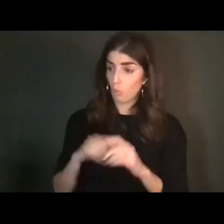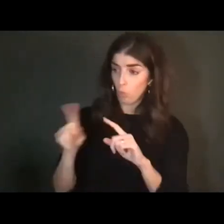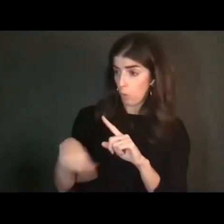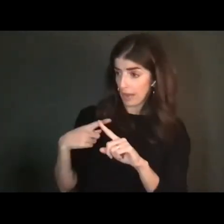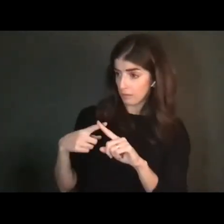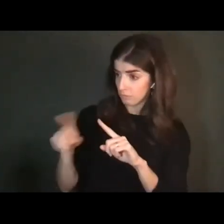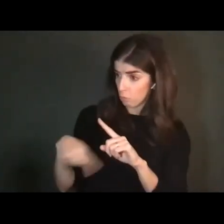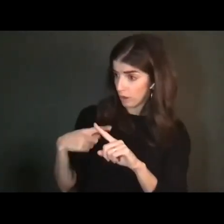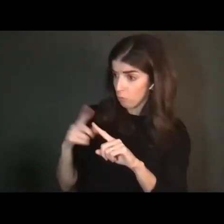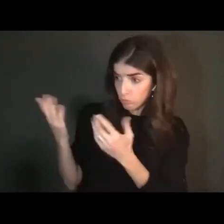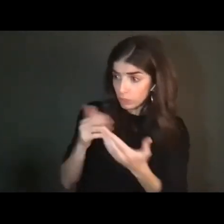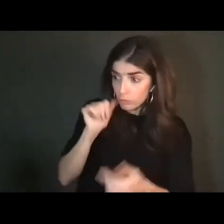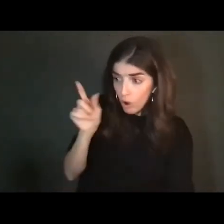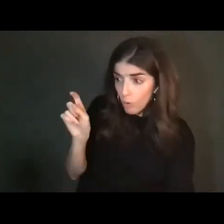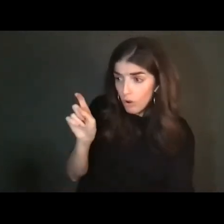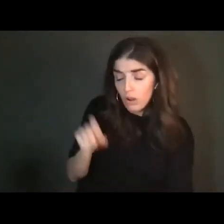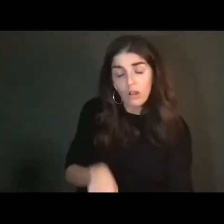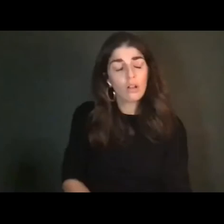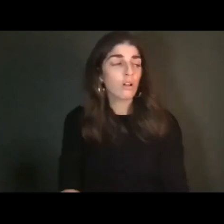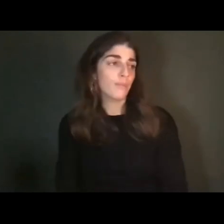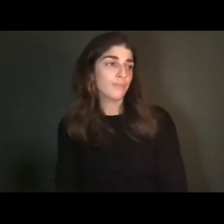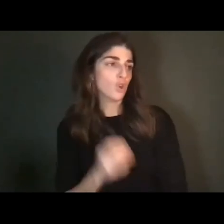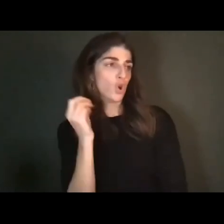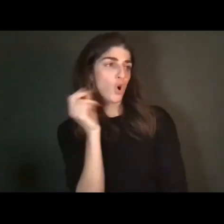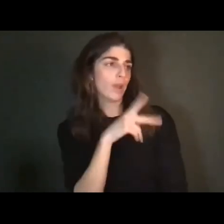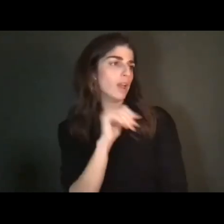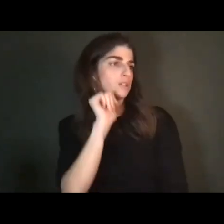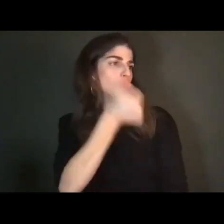tomorrow?" He's like, "Okay, tomorrow."